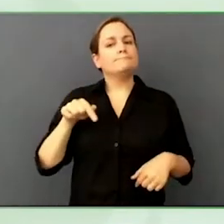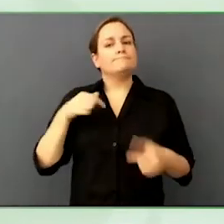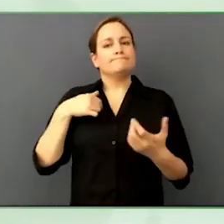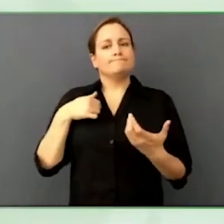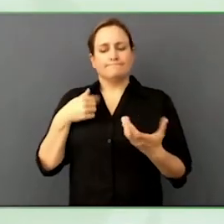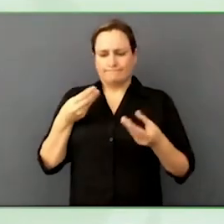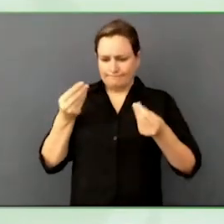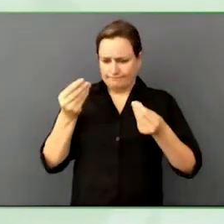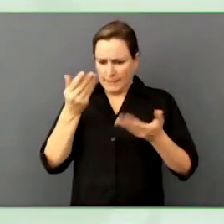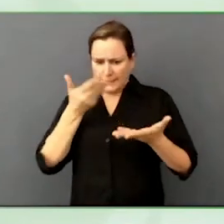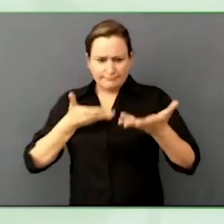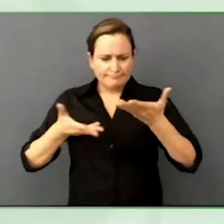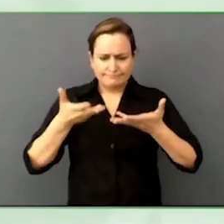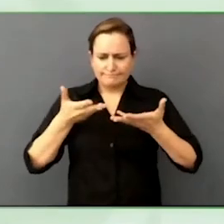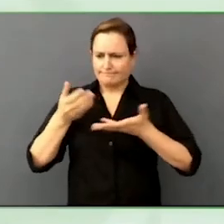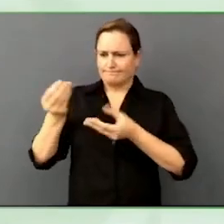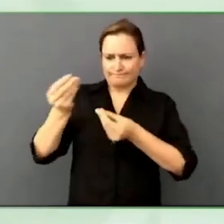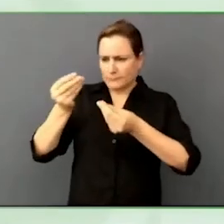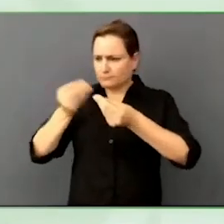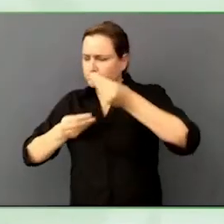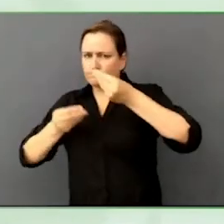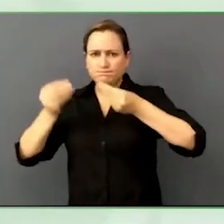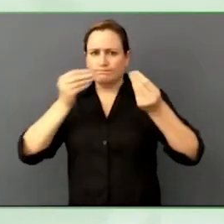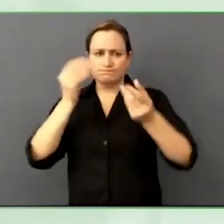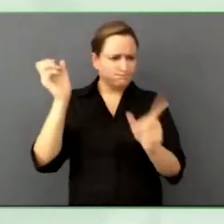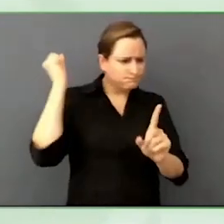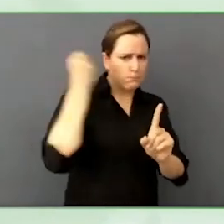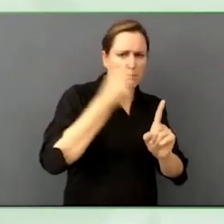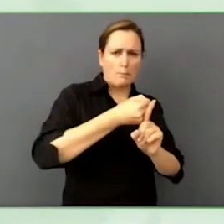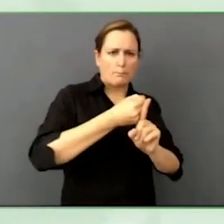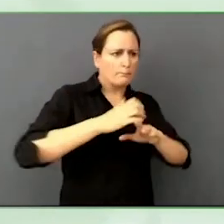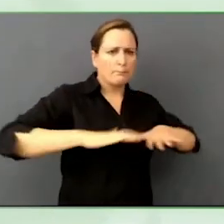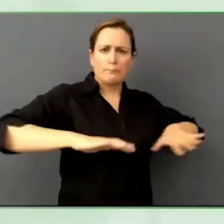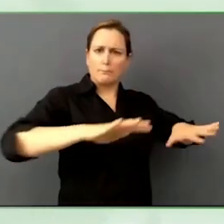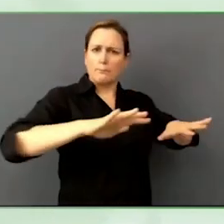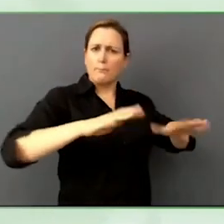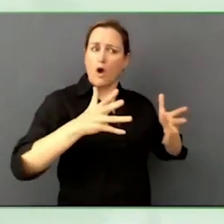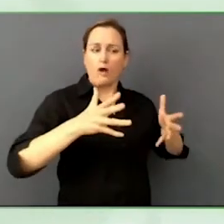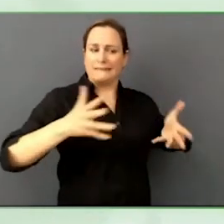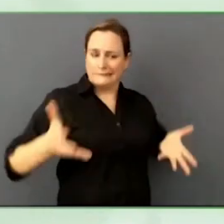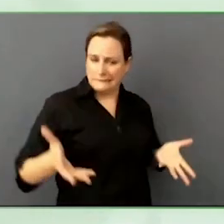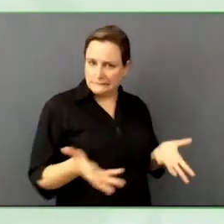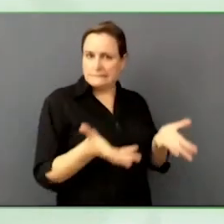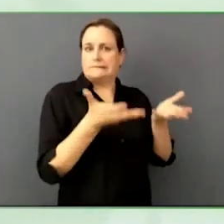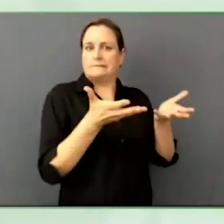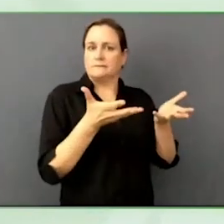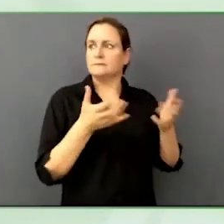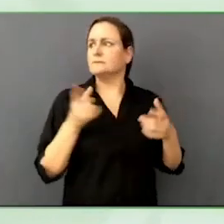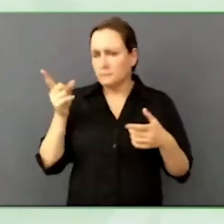something. And provide an economic impact for this user group or demographic.